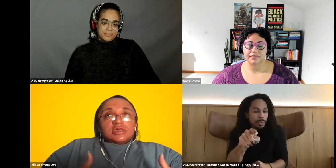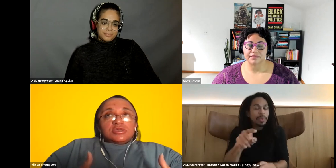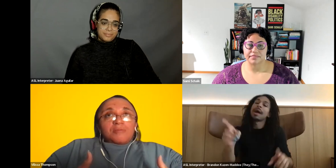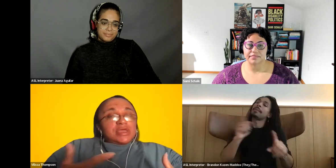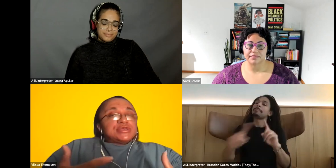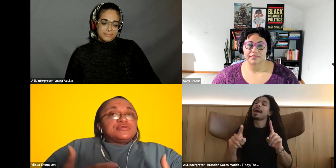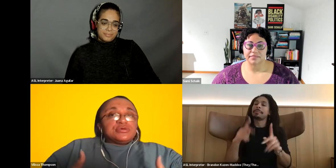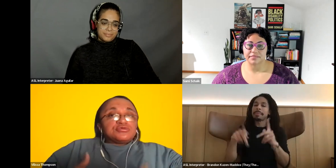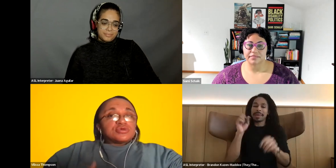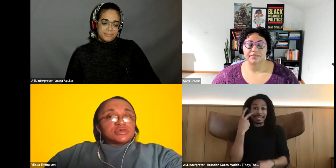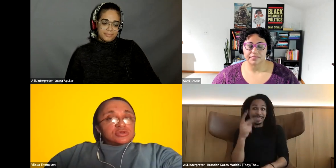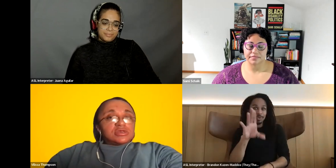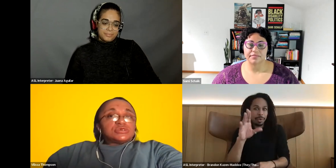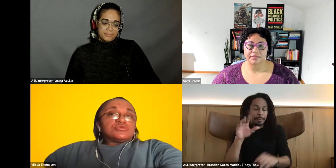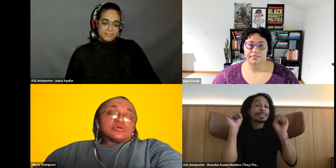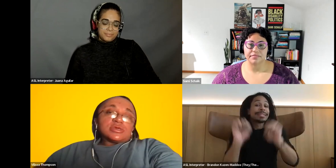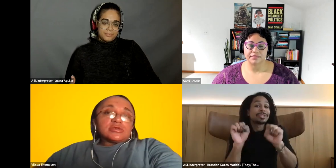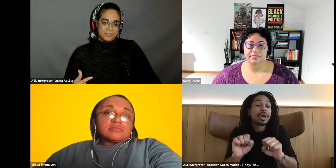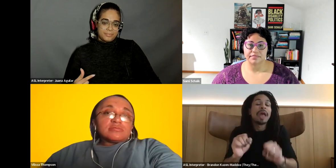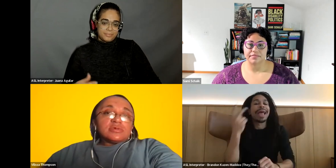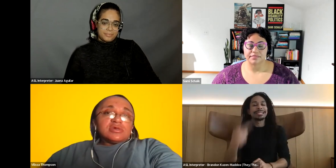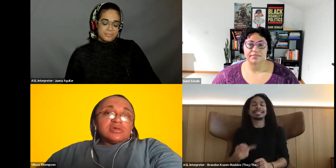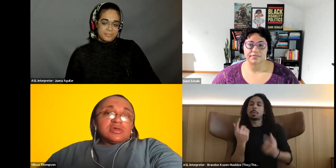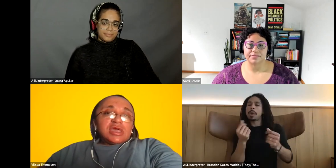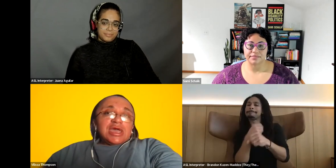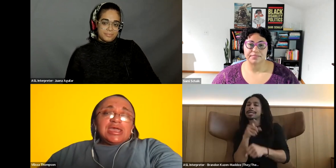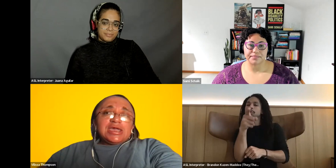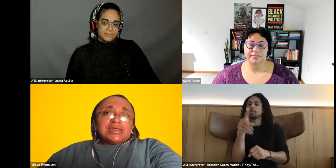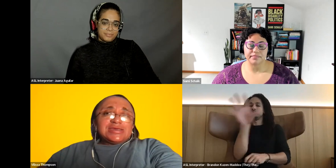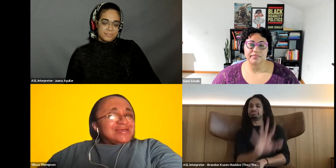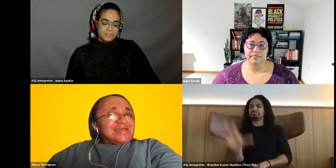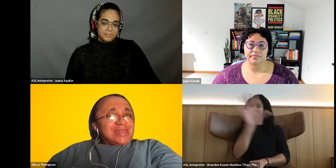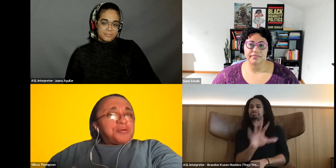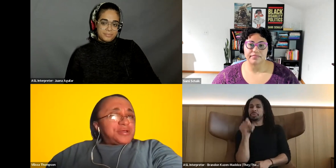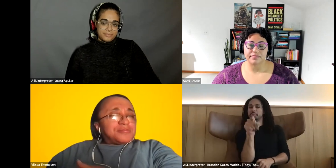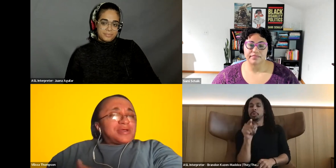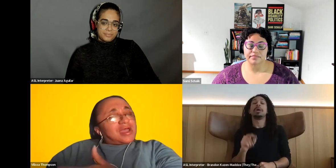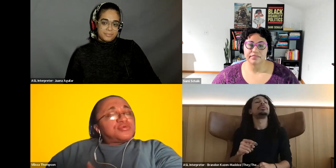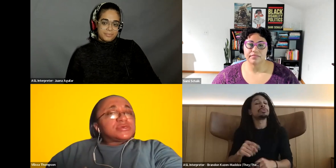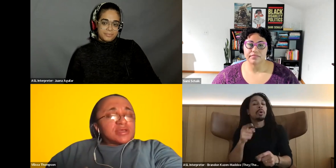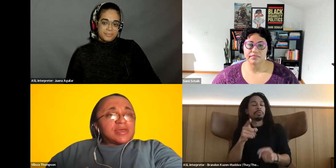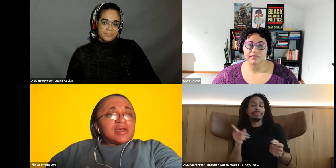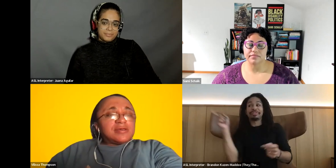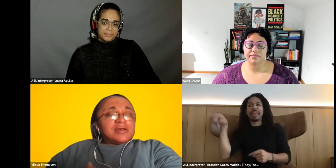Vilissa Thompson: you know make you you. So they just kind of let you do your thing. And in that weird way I appreciate that.